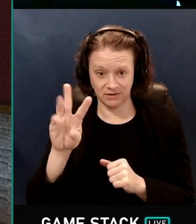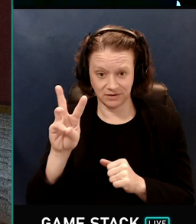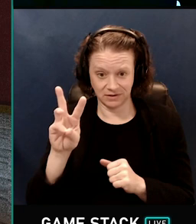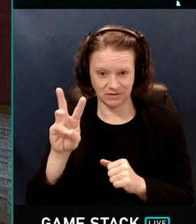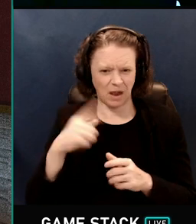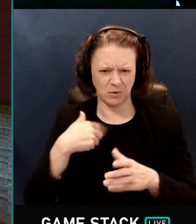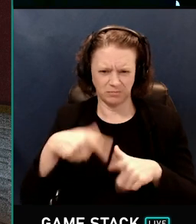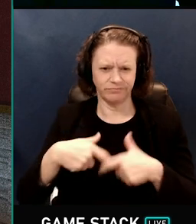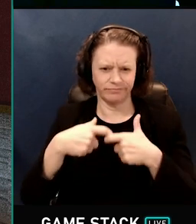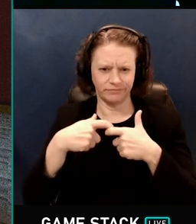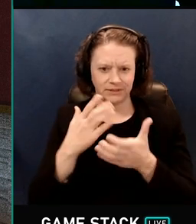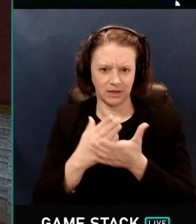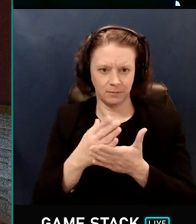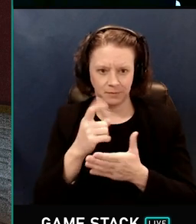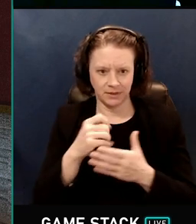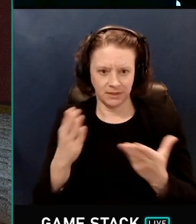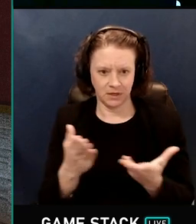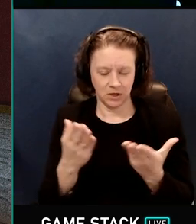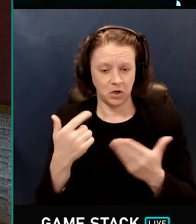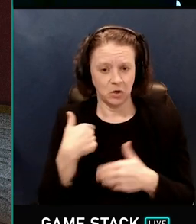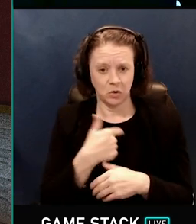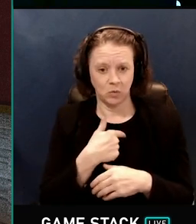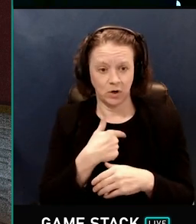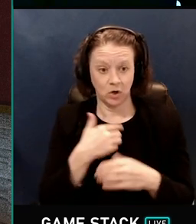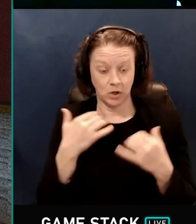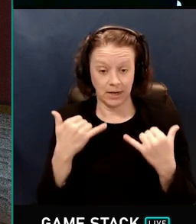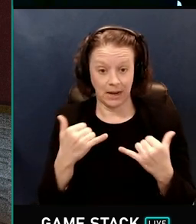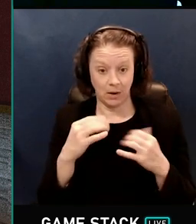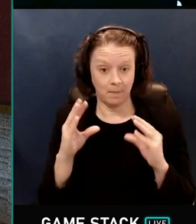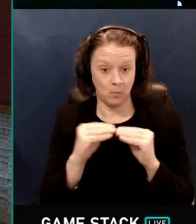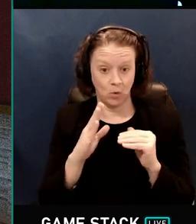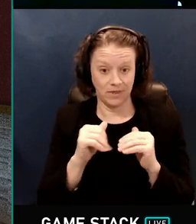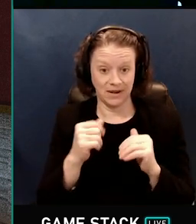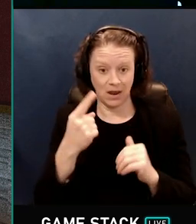because here we are at now more than half a